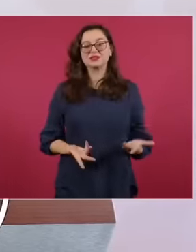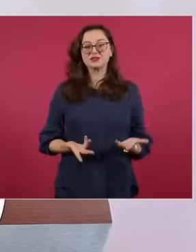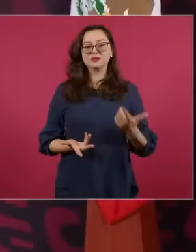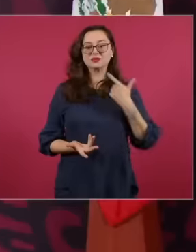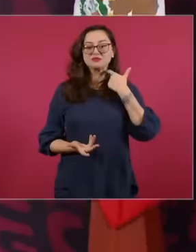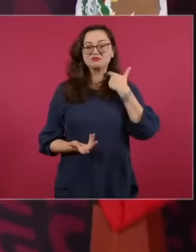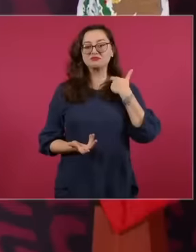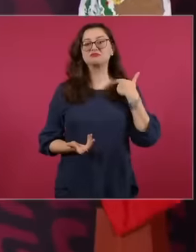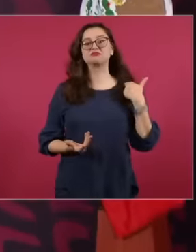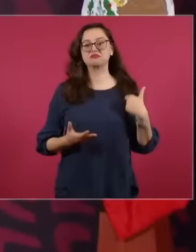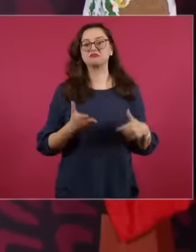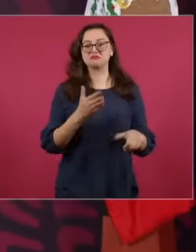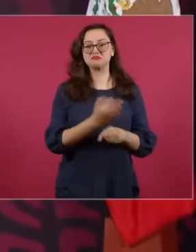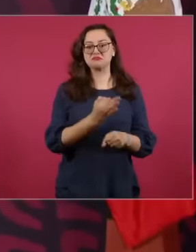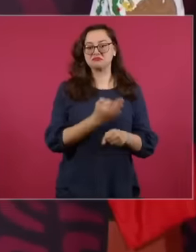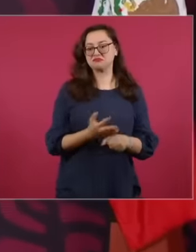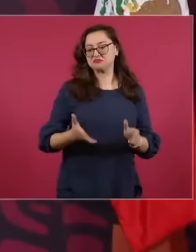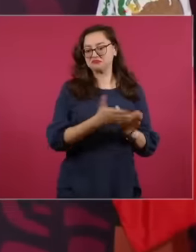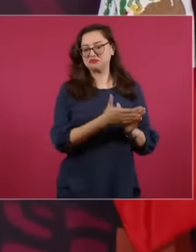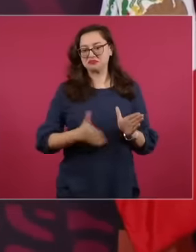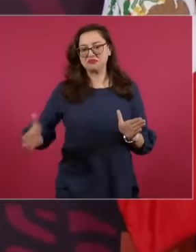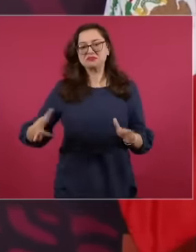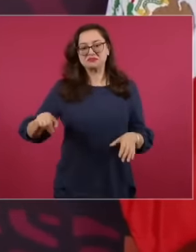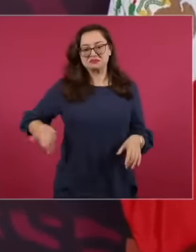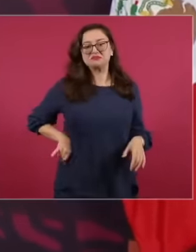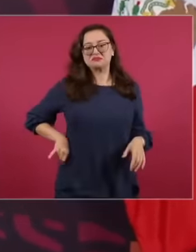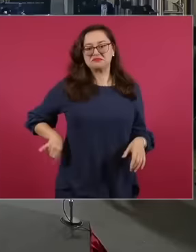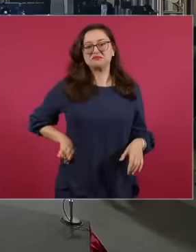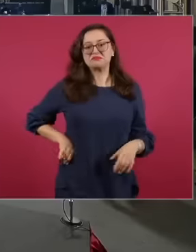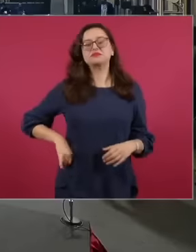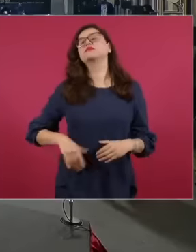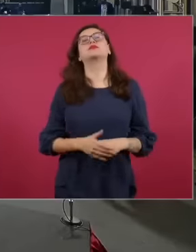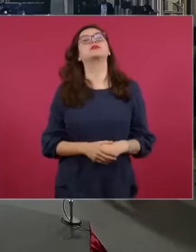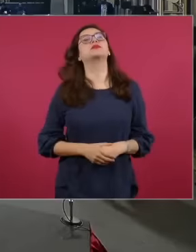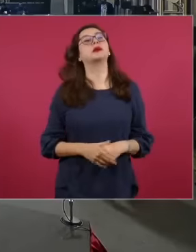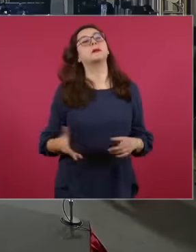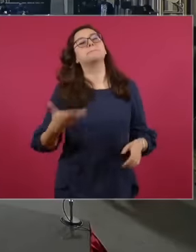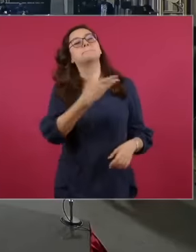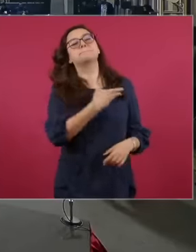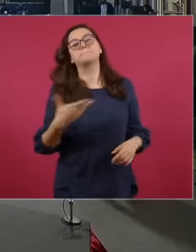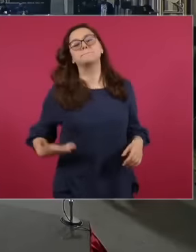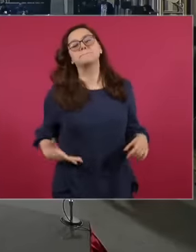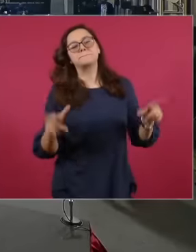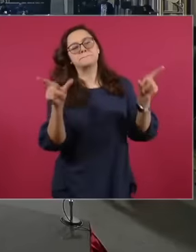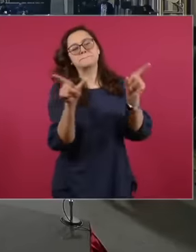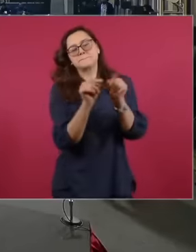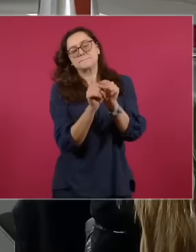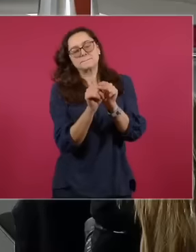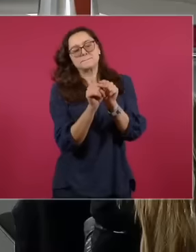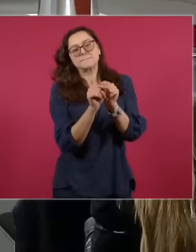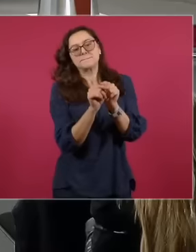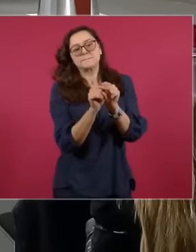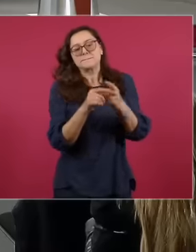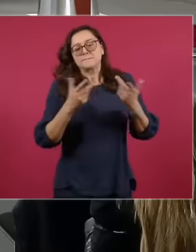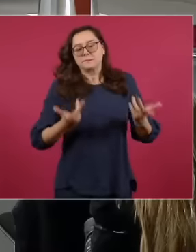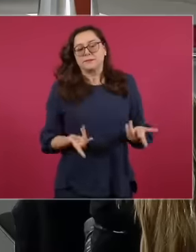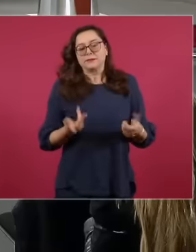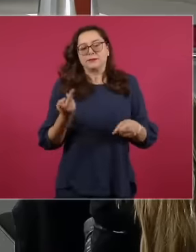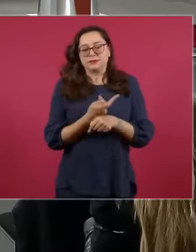living president already very briefly yesterday you mentioned that this pause in the relationship